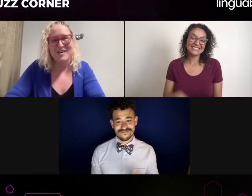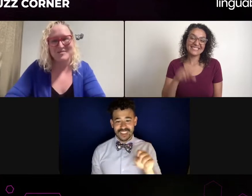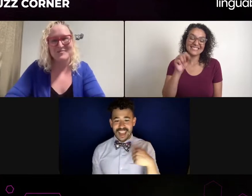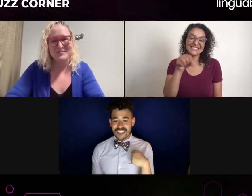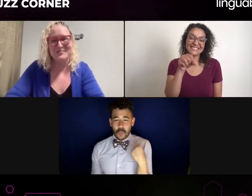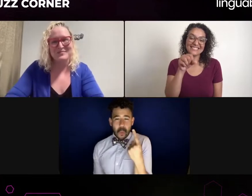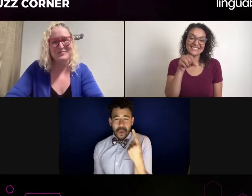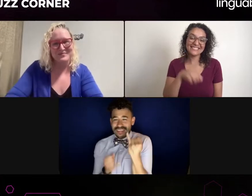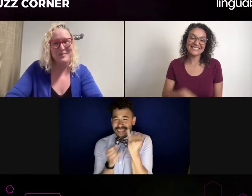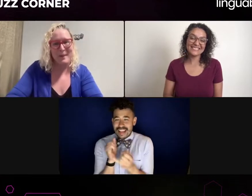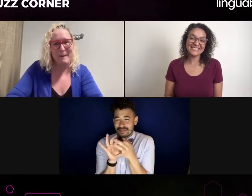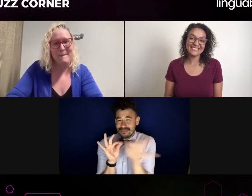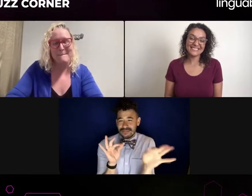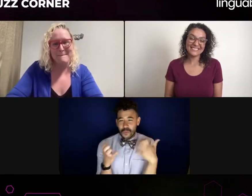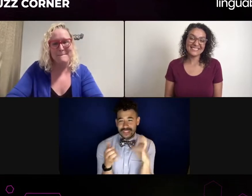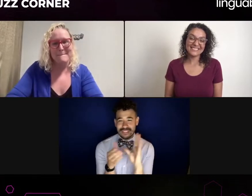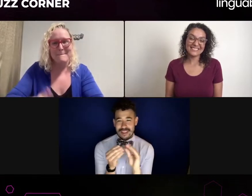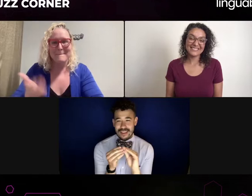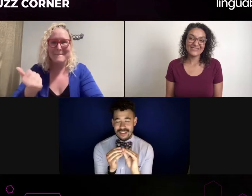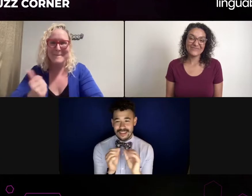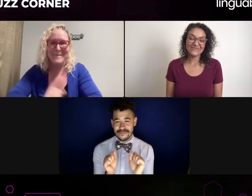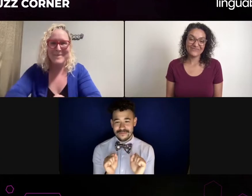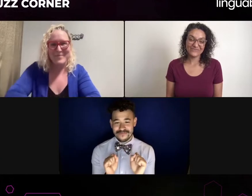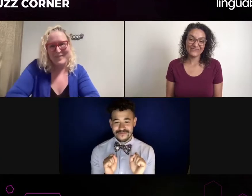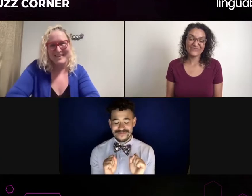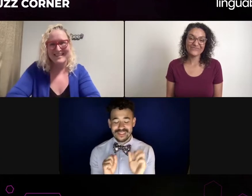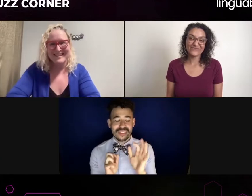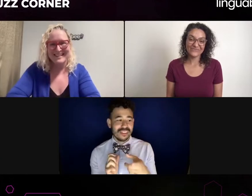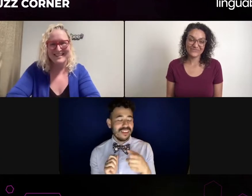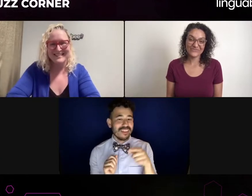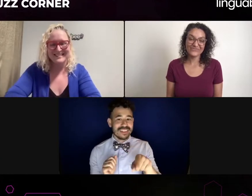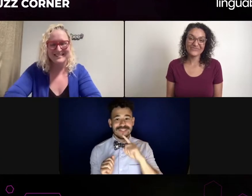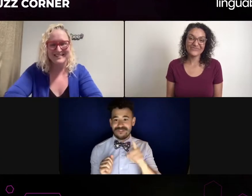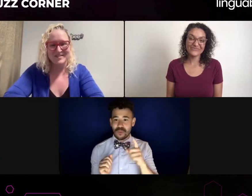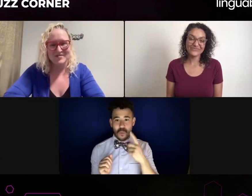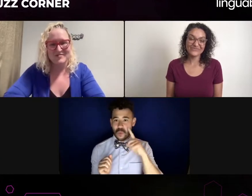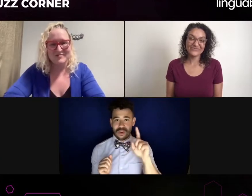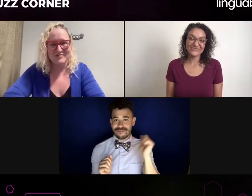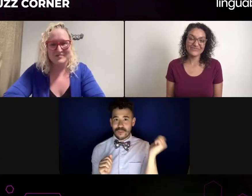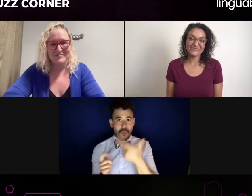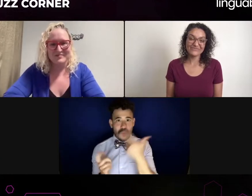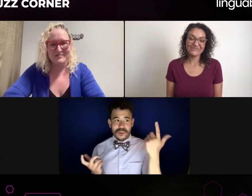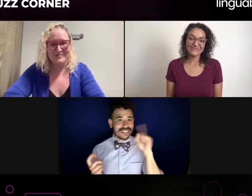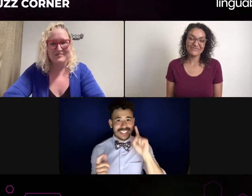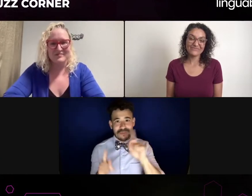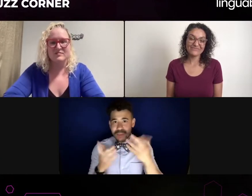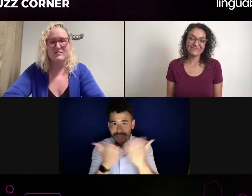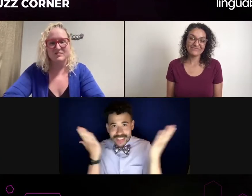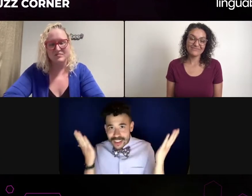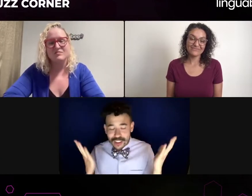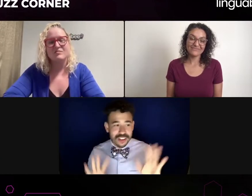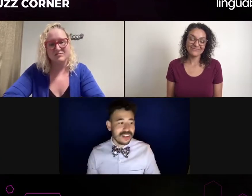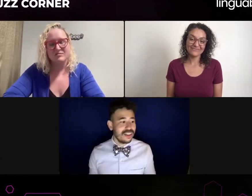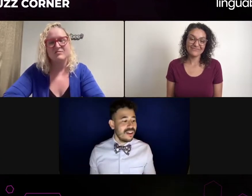I appreciate you answering that. We only have 5 minutes left, but there is one time for one more question.